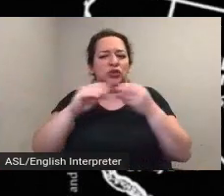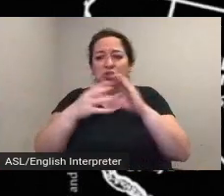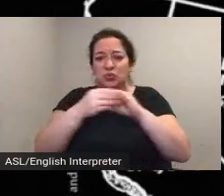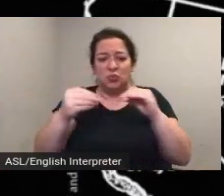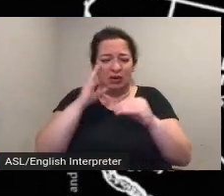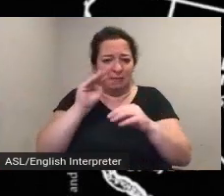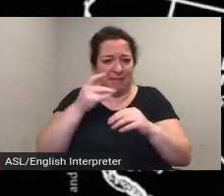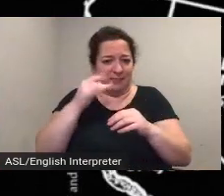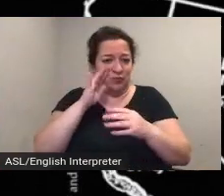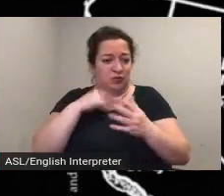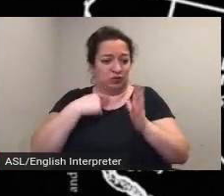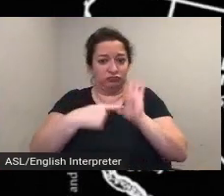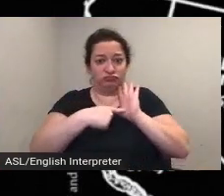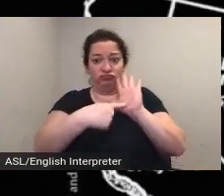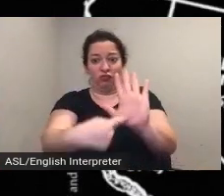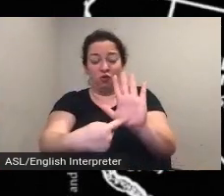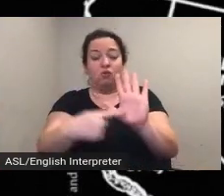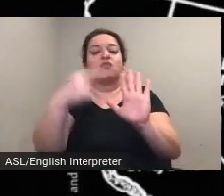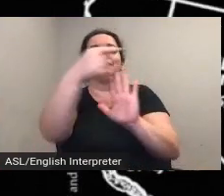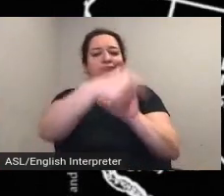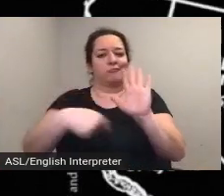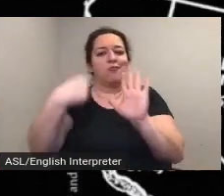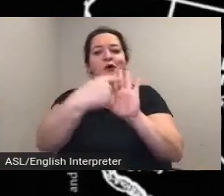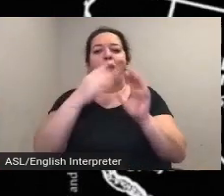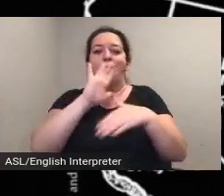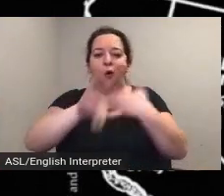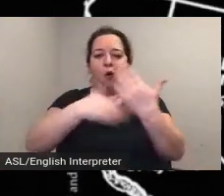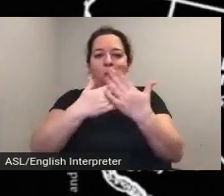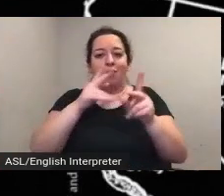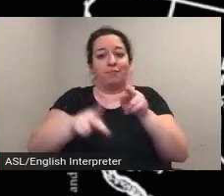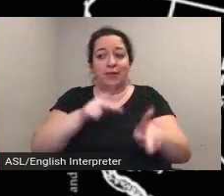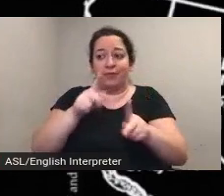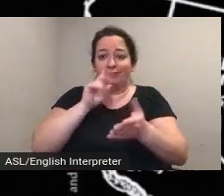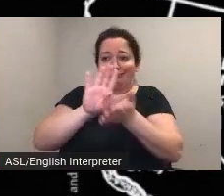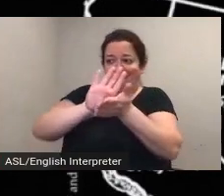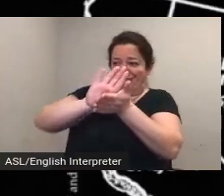and disenfranchisement of people of color that occurred within and alongside